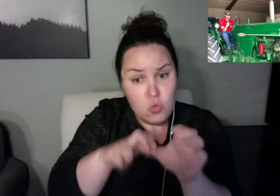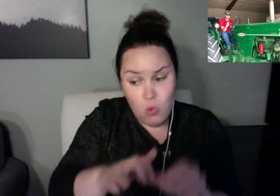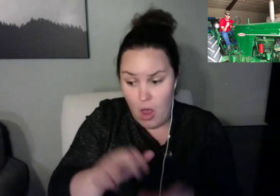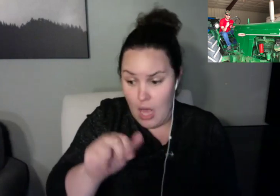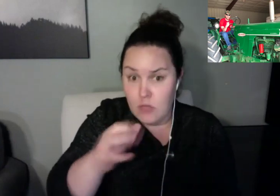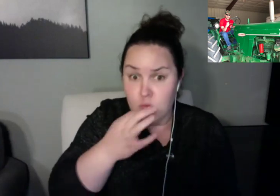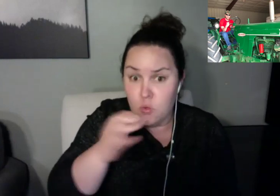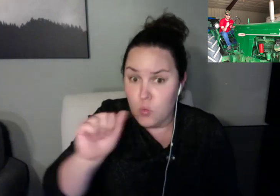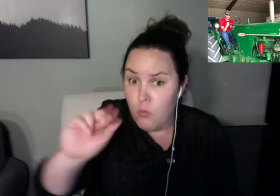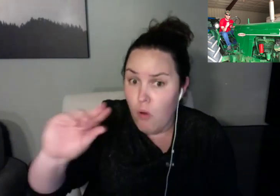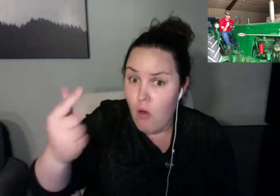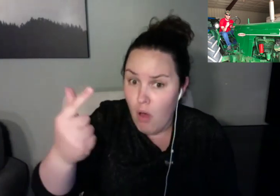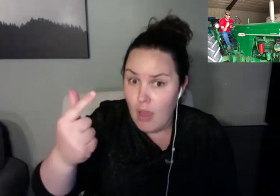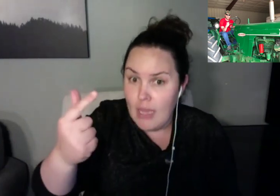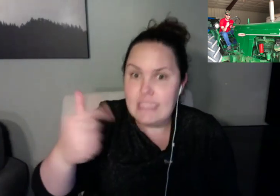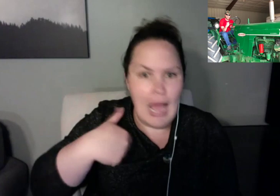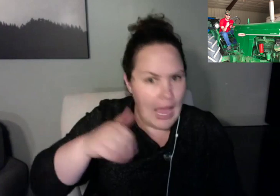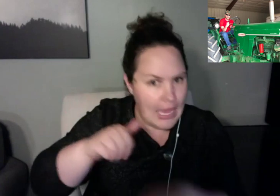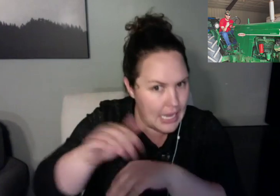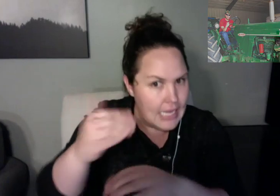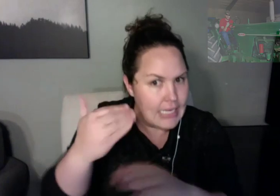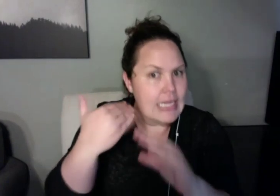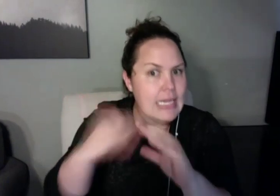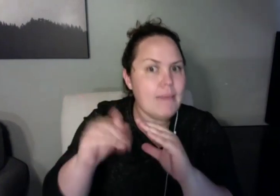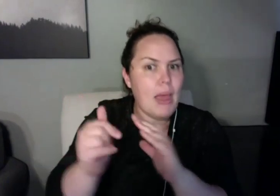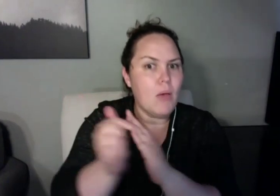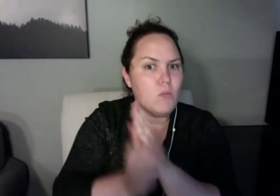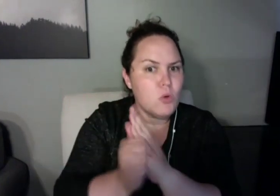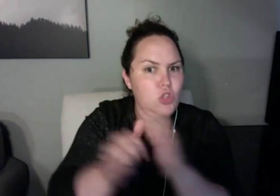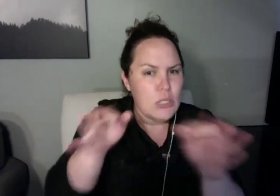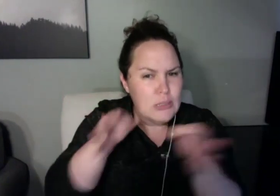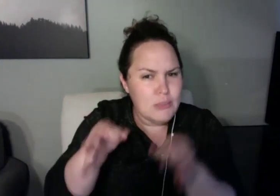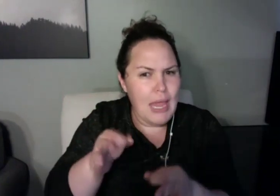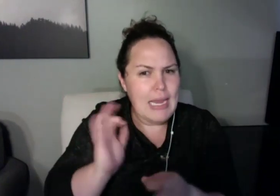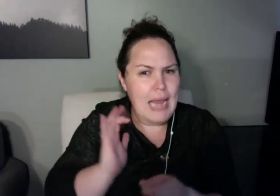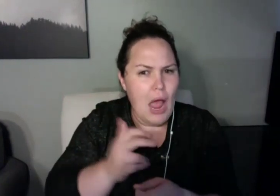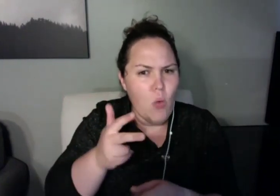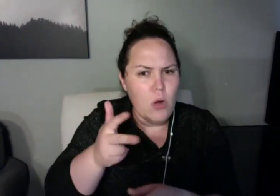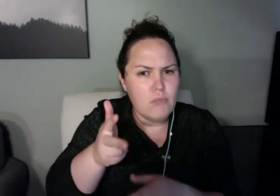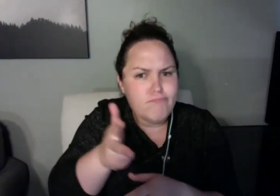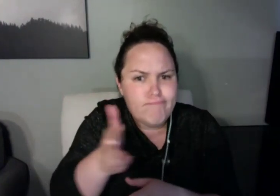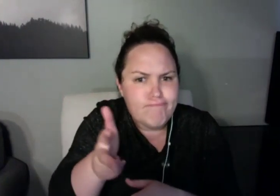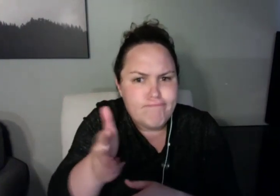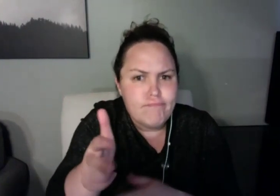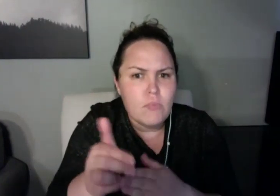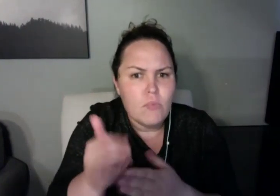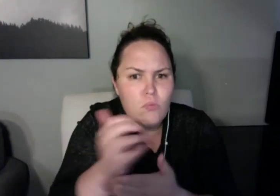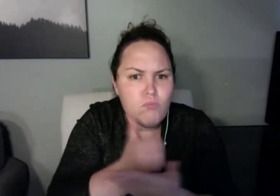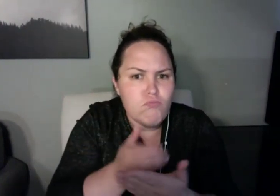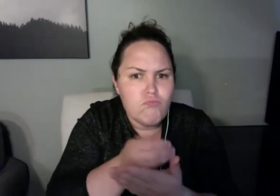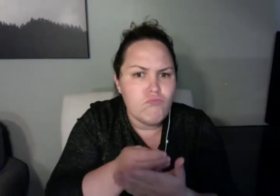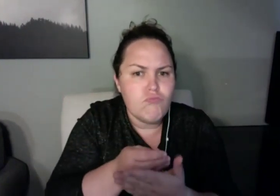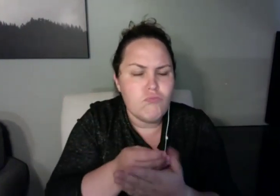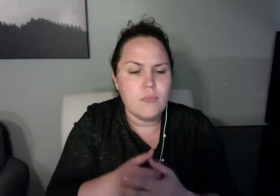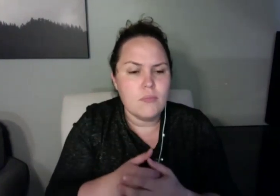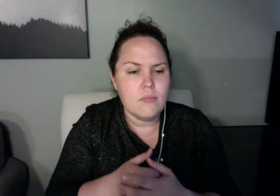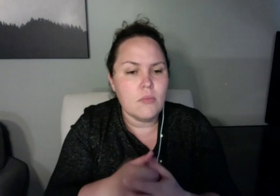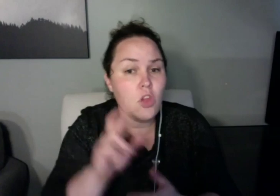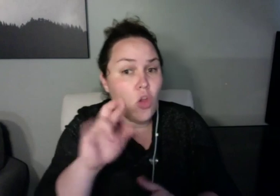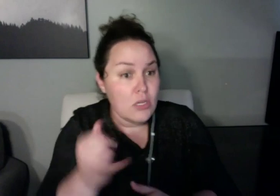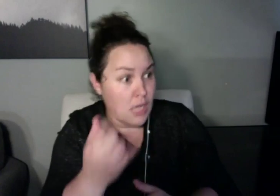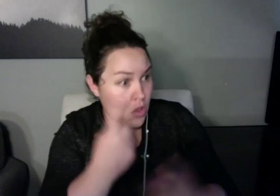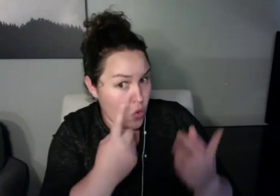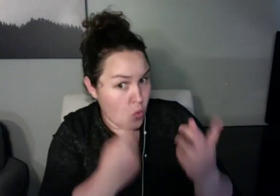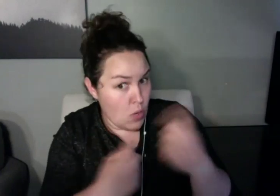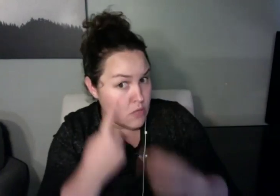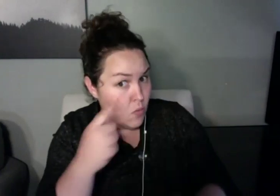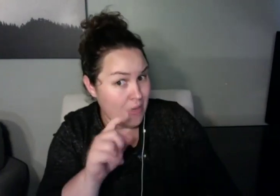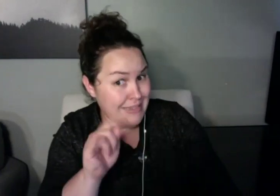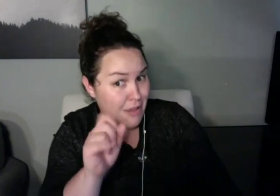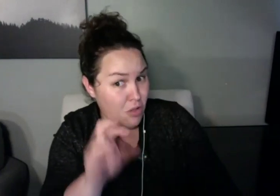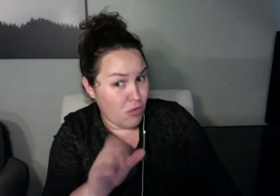Do you have special pencils or other things that you use?